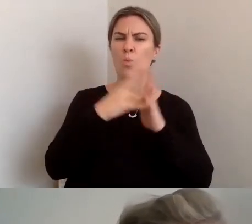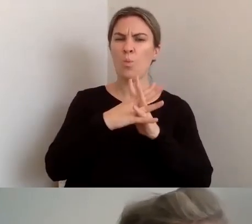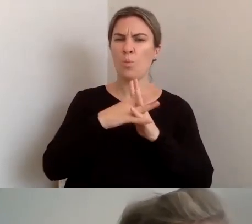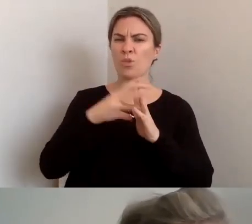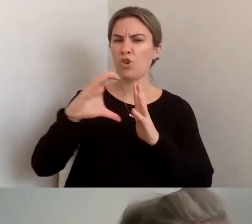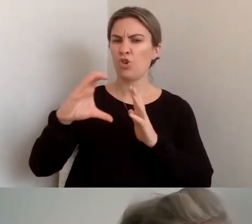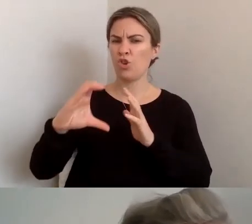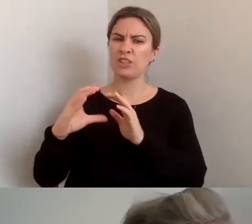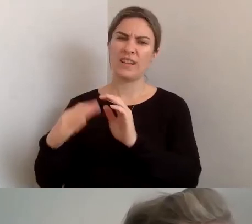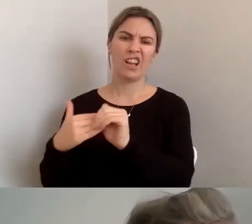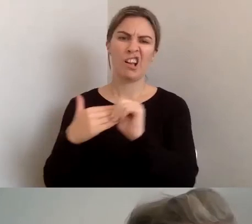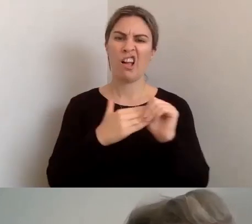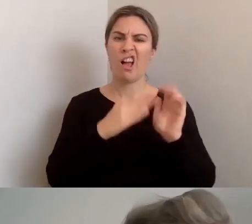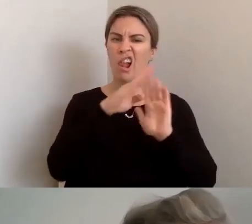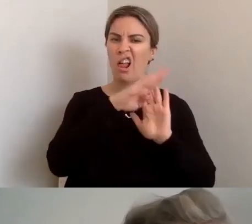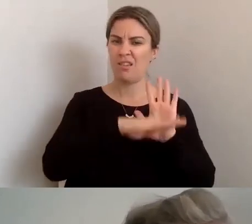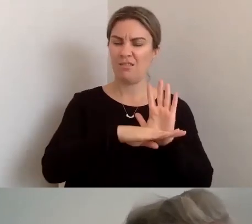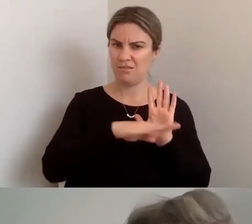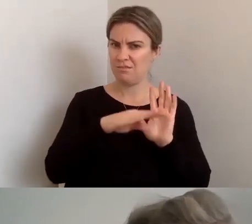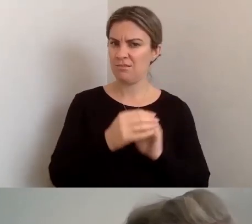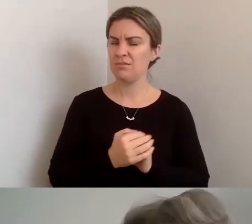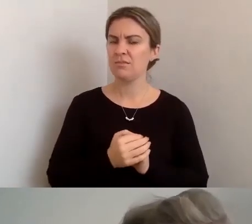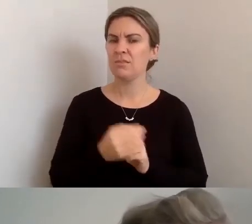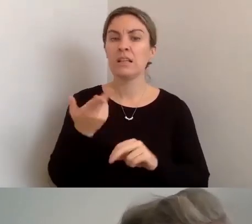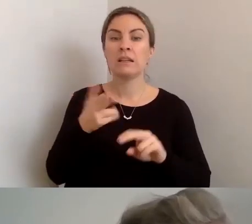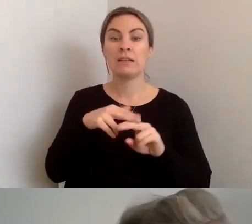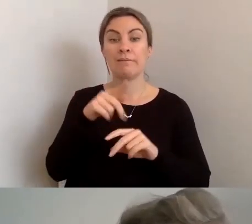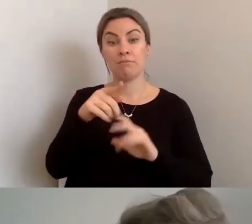If it meets all of them, it should be accessible for everyone.